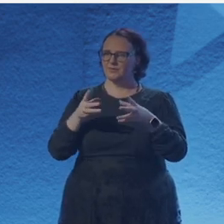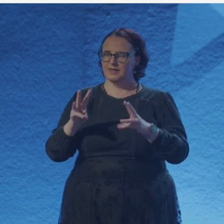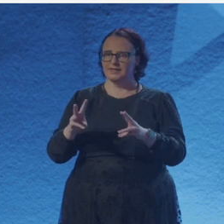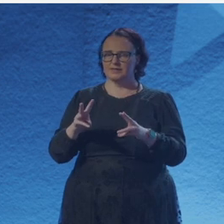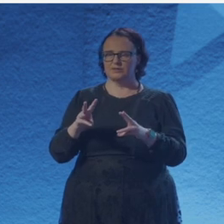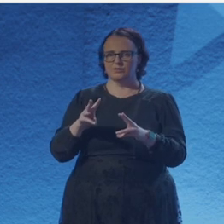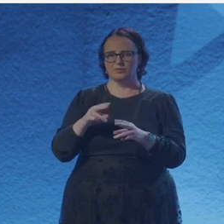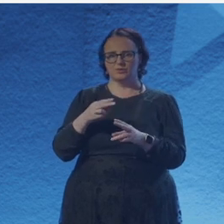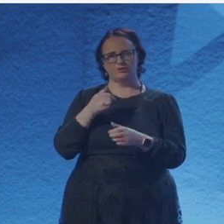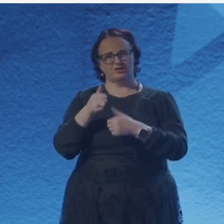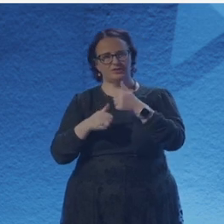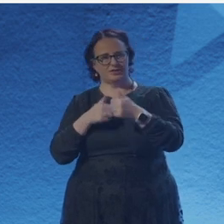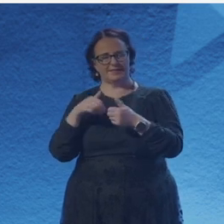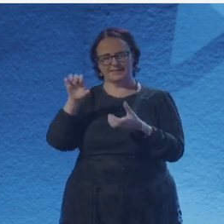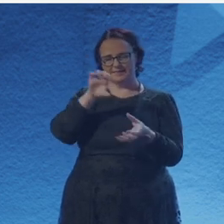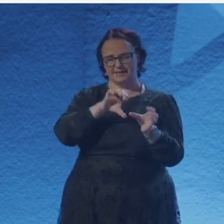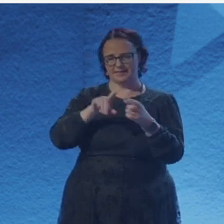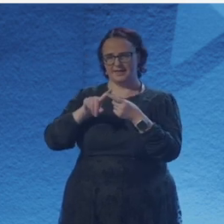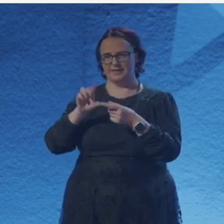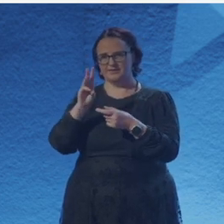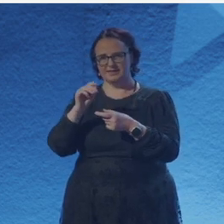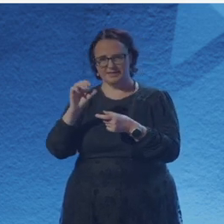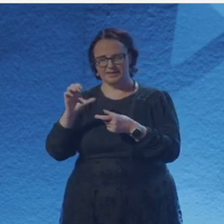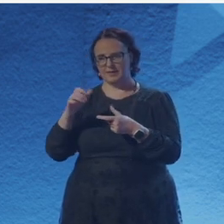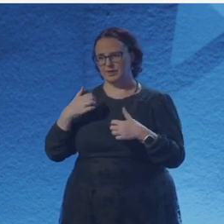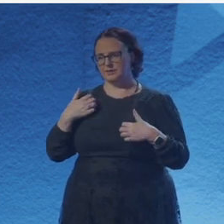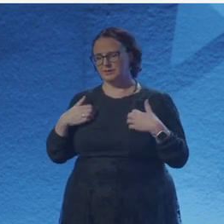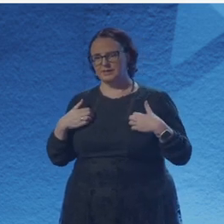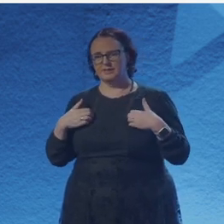I mean, I, I'm in love with science and it's very romantic. Science is my muse.